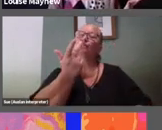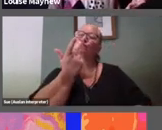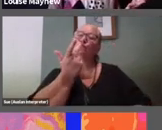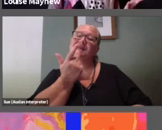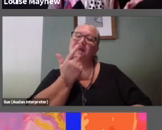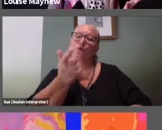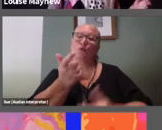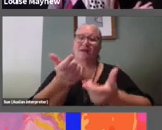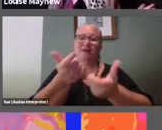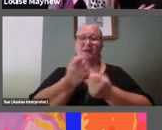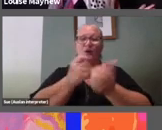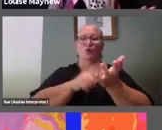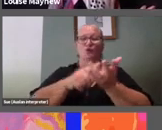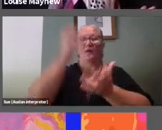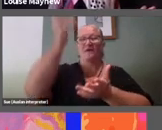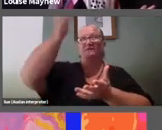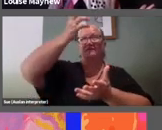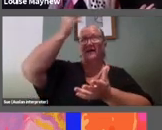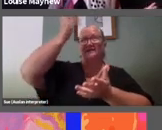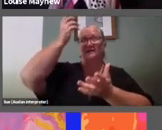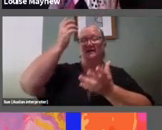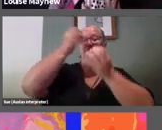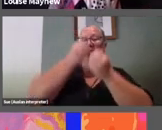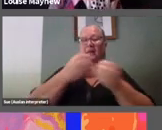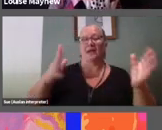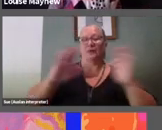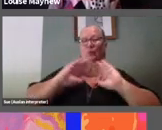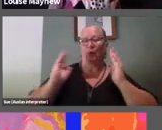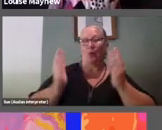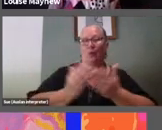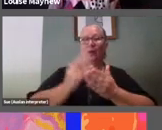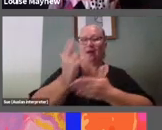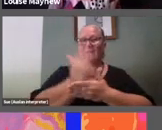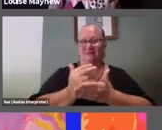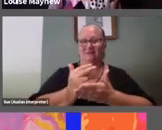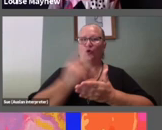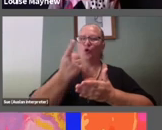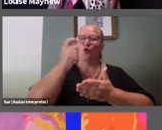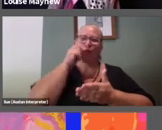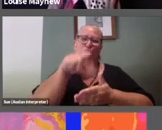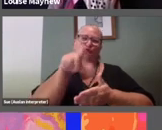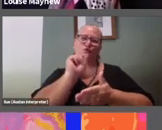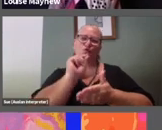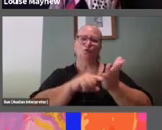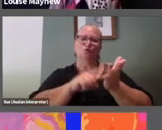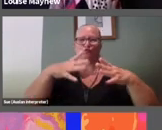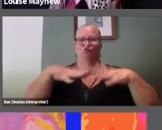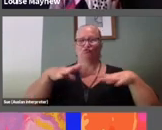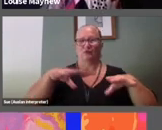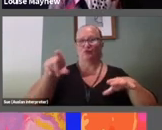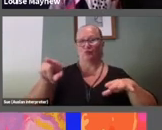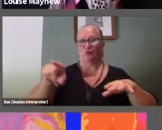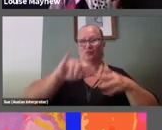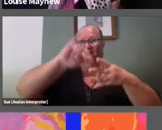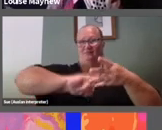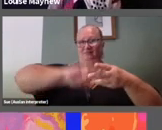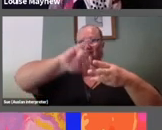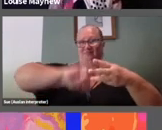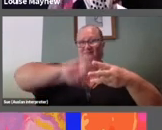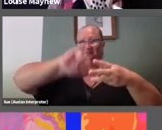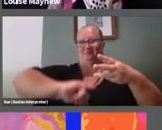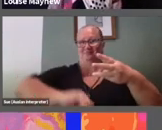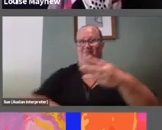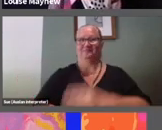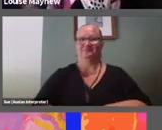a fancy art world party, who would you choose to dress you?